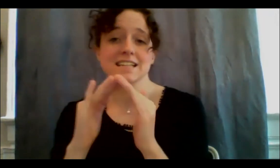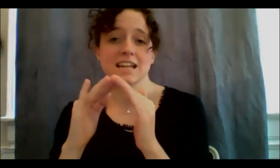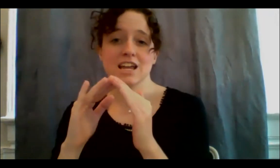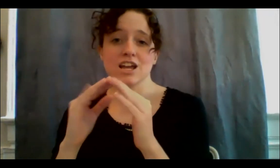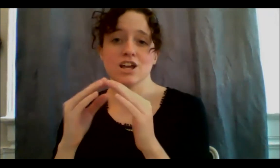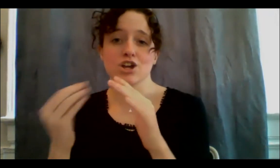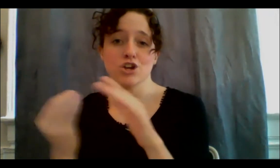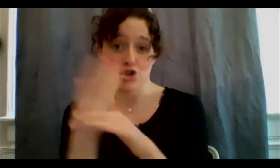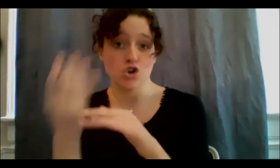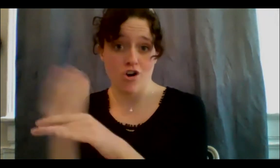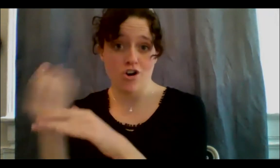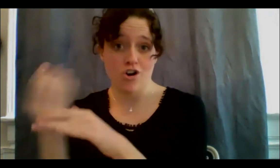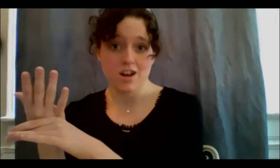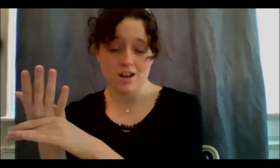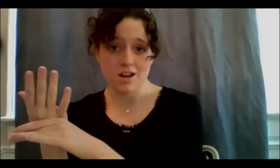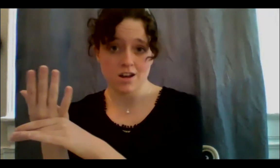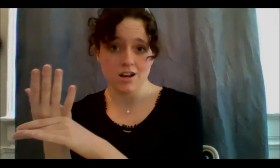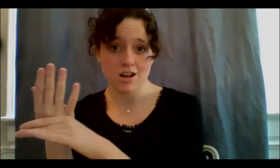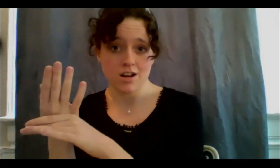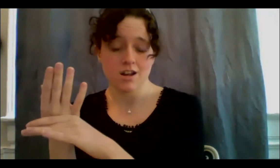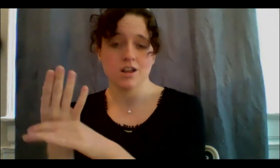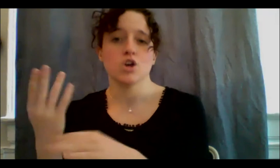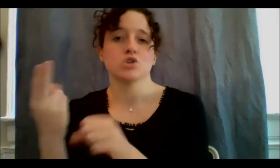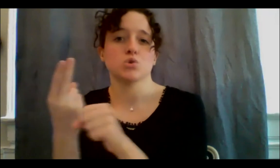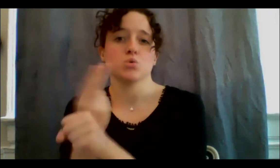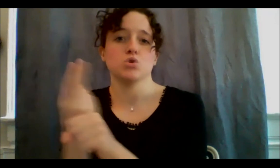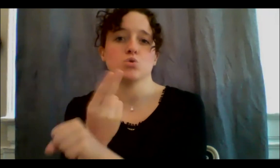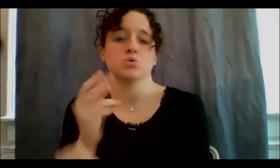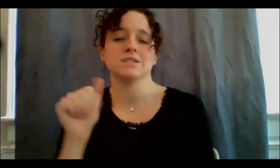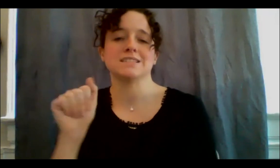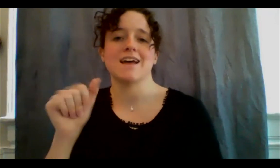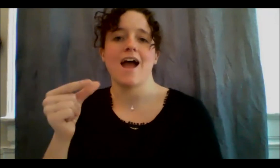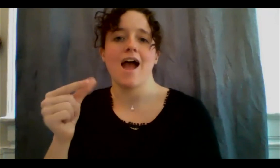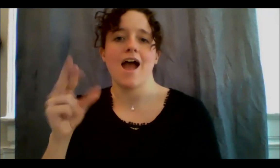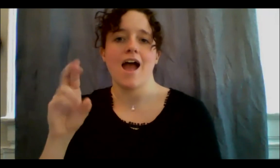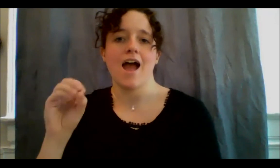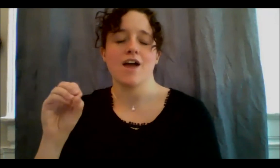Indigenous agroecology, so essentially bringing all people back, in the forelight